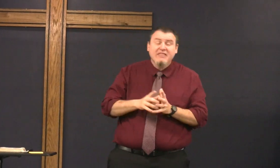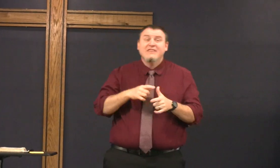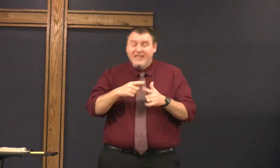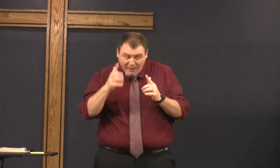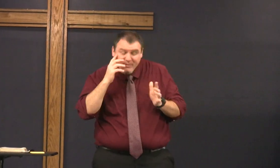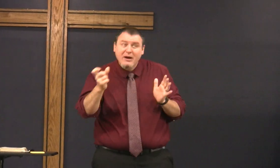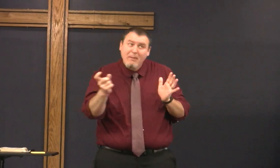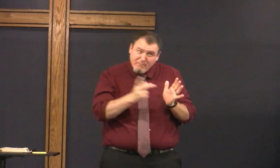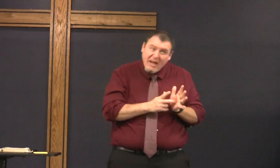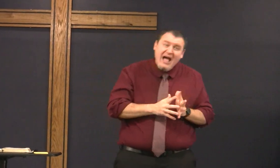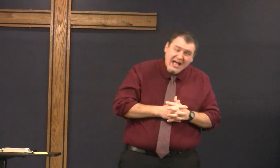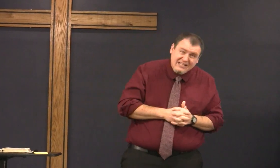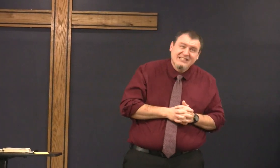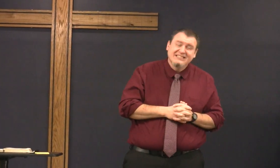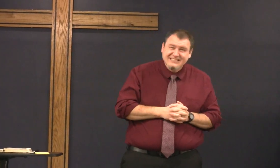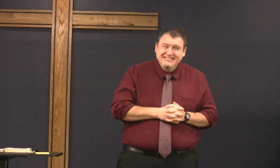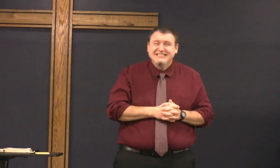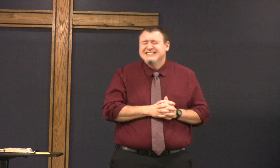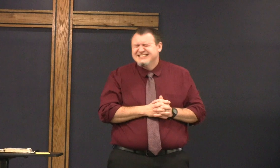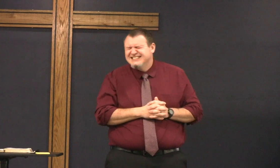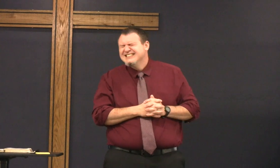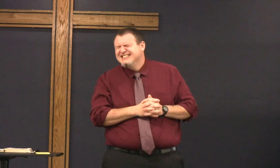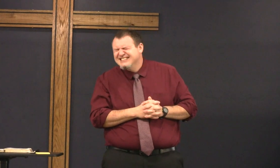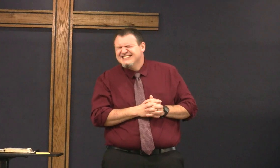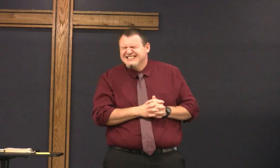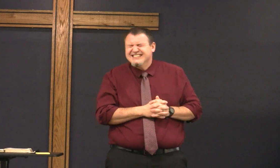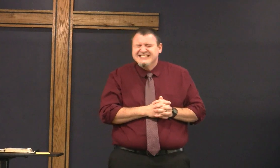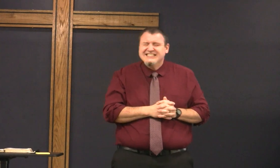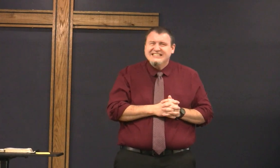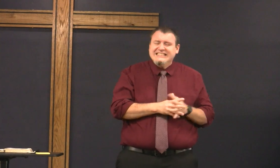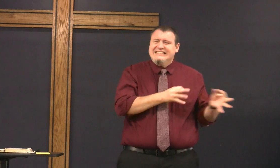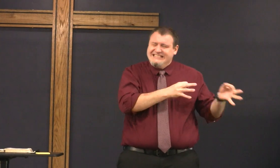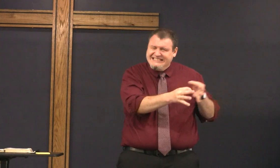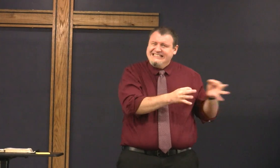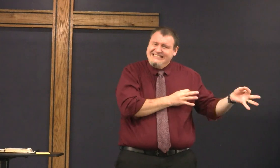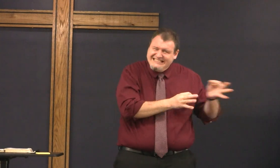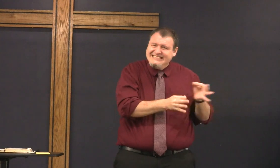where I'm going they'll go later but I'll come back for them